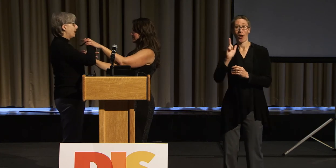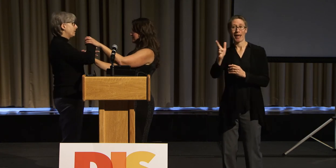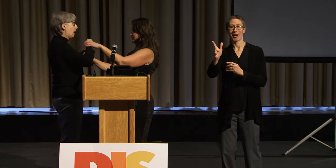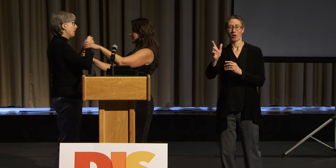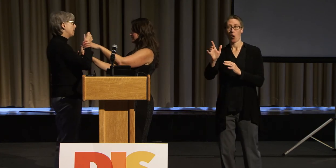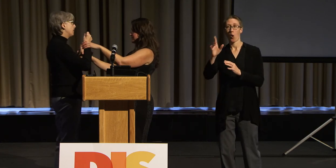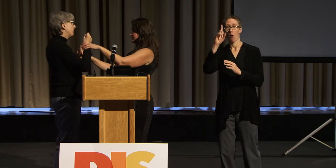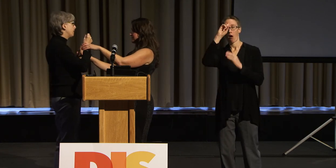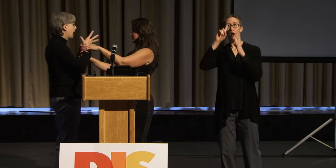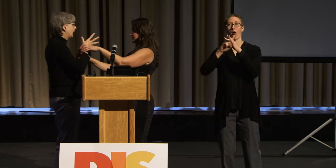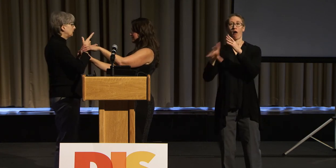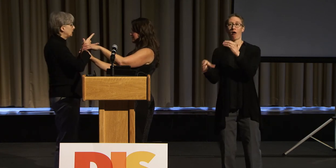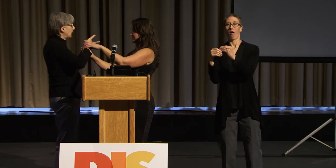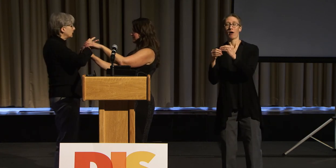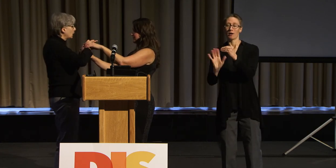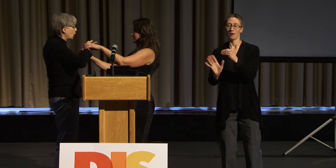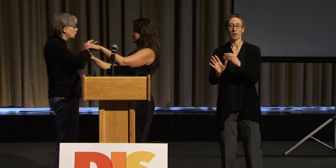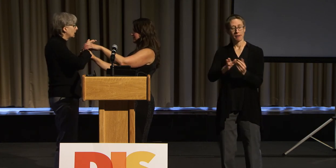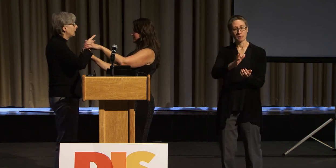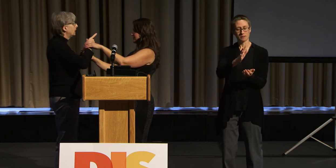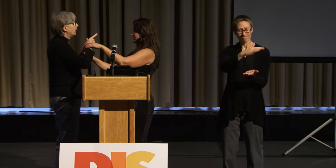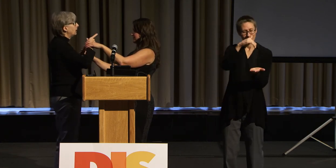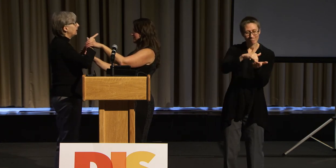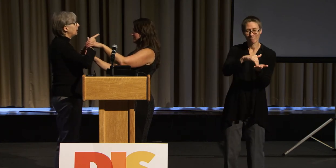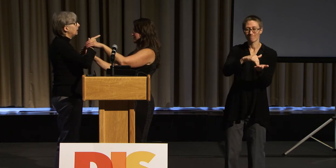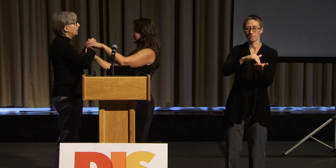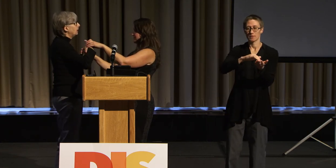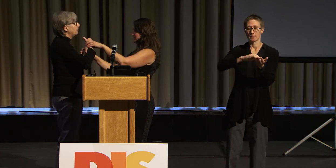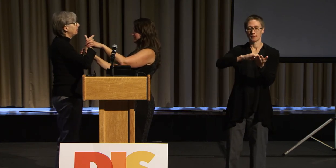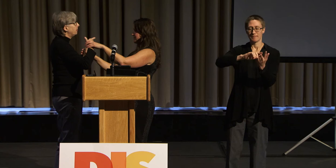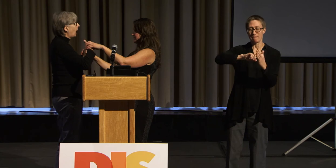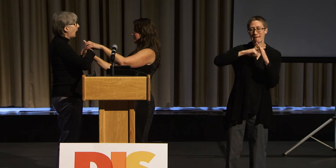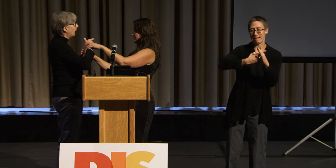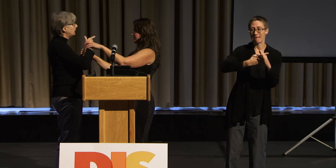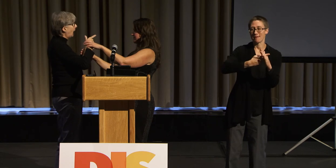that are about instead having access be an accommodation afterwards, to think